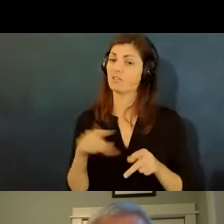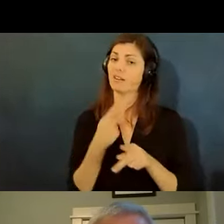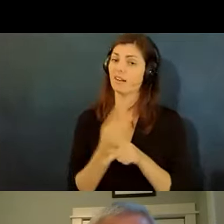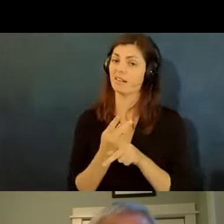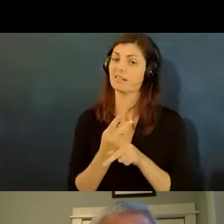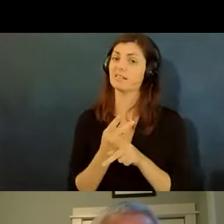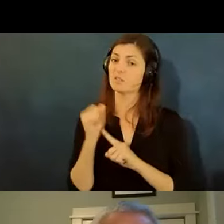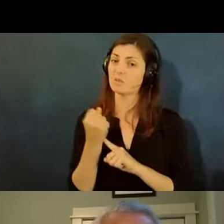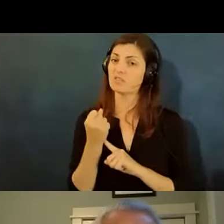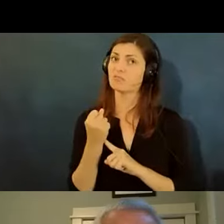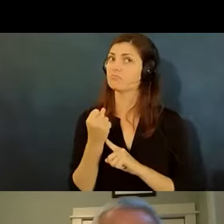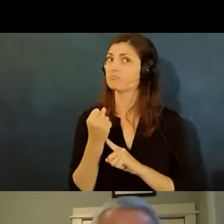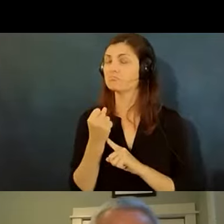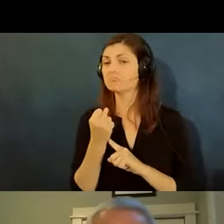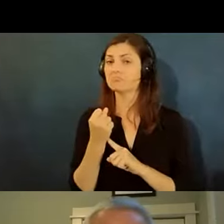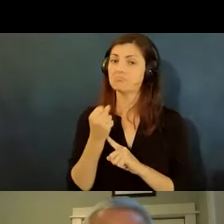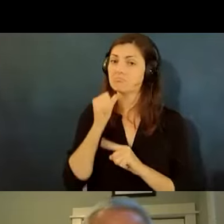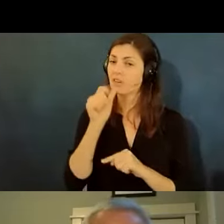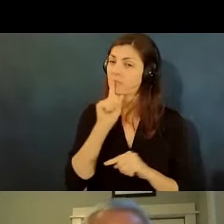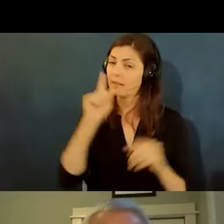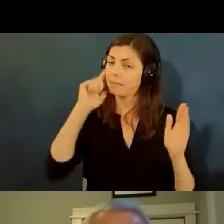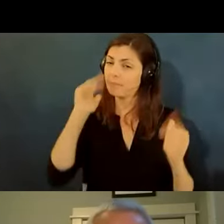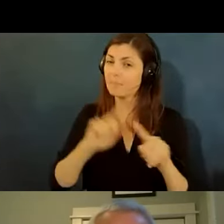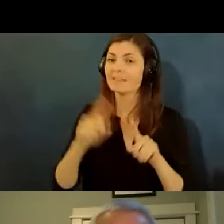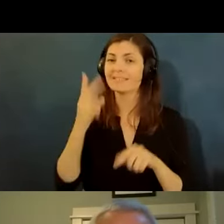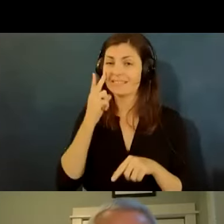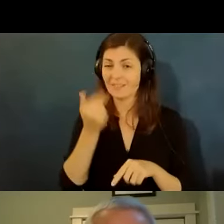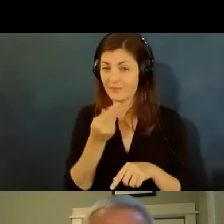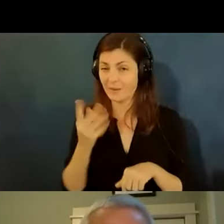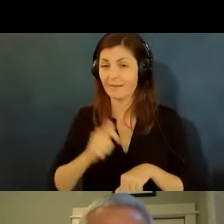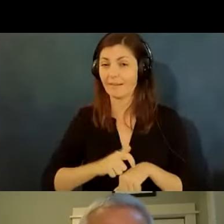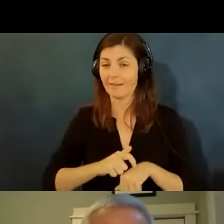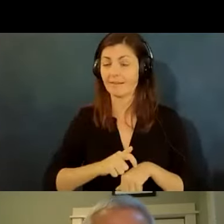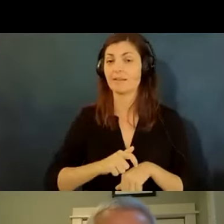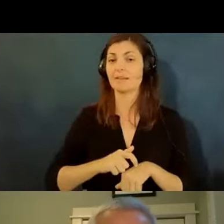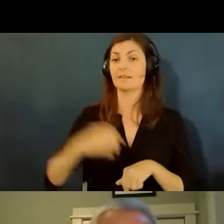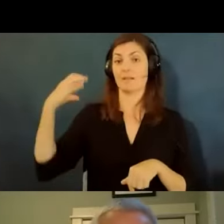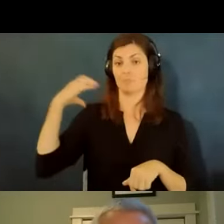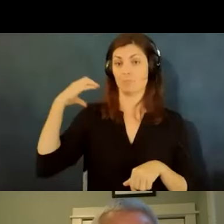we didn't necessarily expect but we're starting to see is employers who claim to be firing people